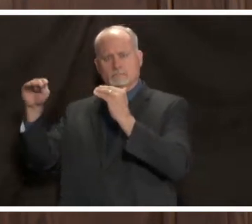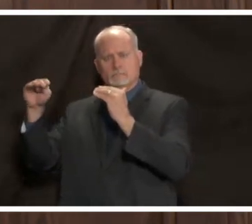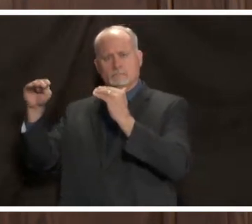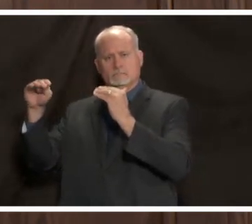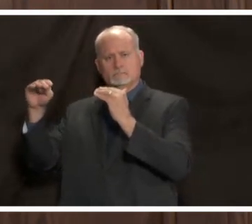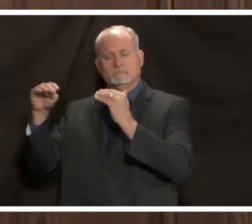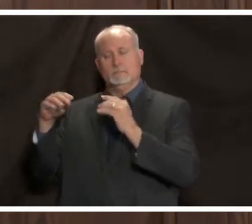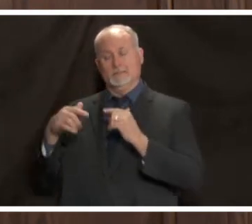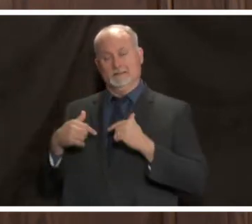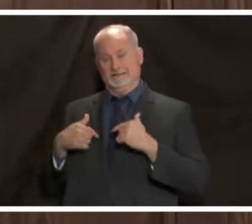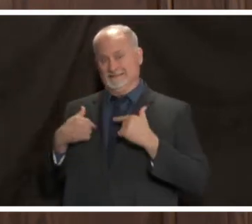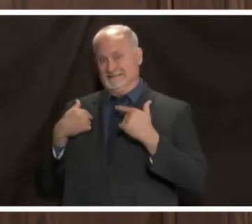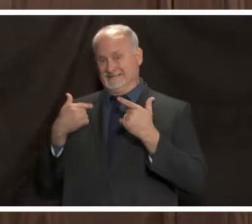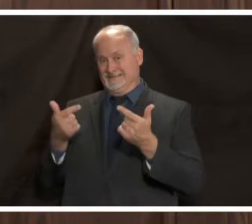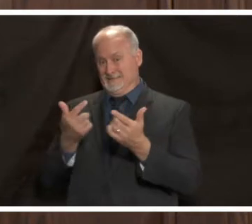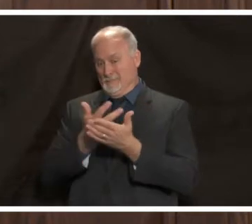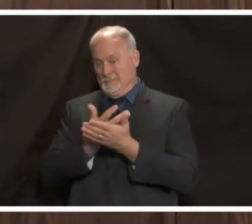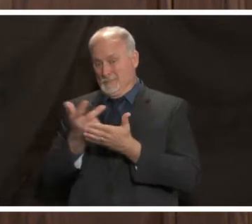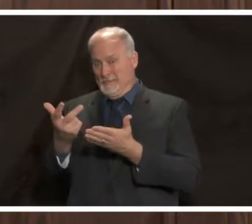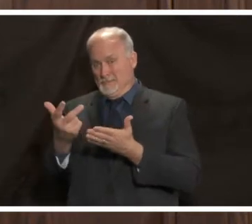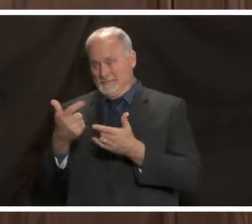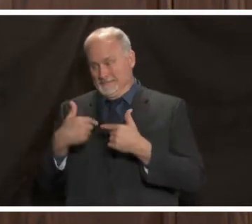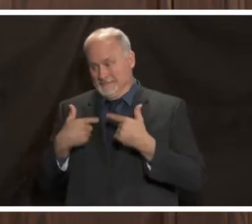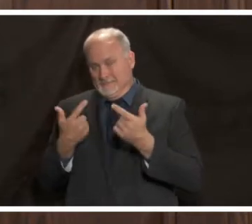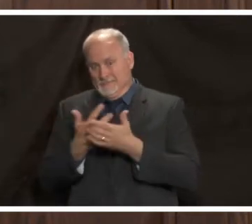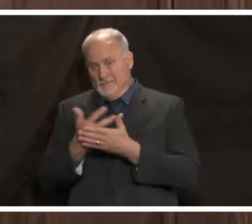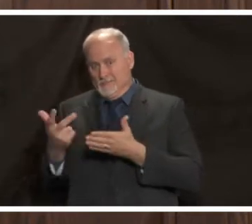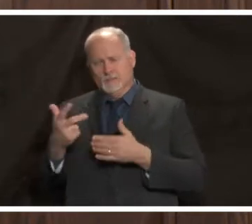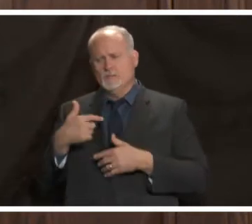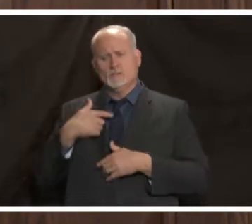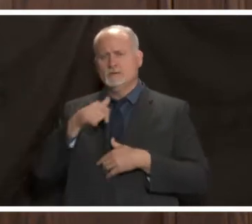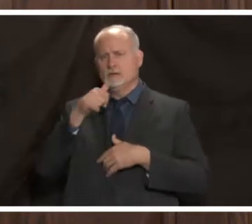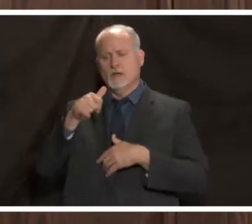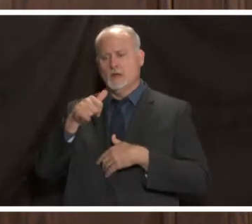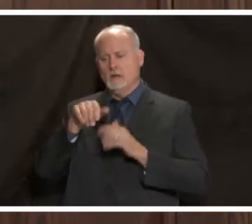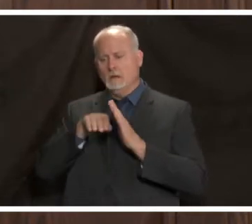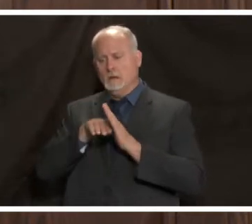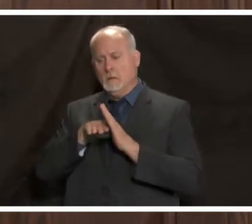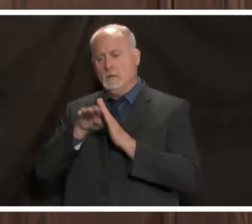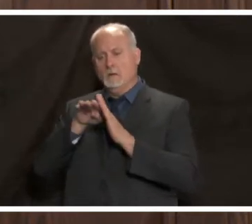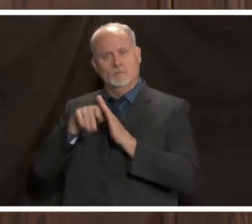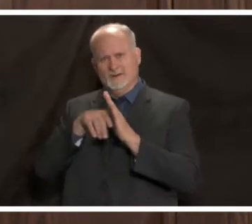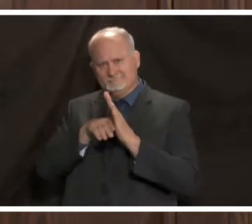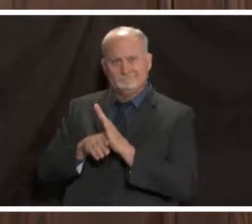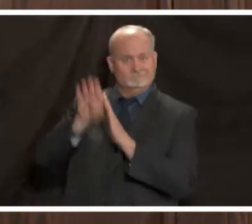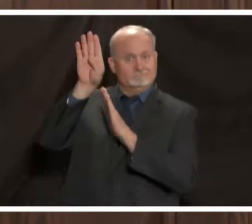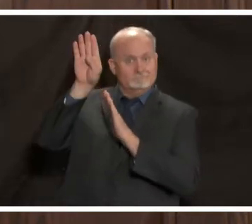over the last three weeks we're not in a surge we're in a spike the rate of